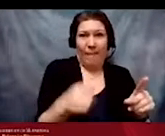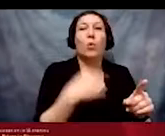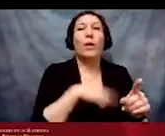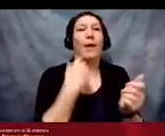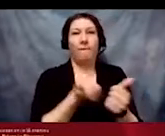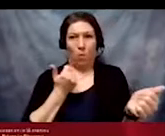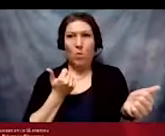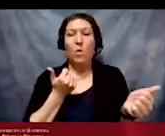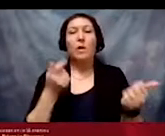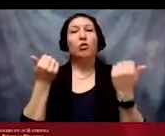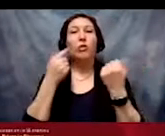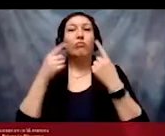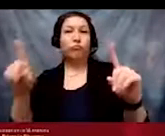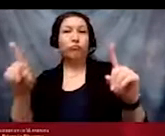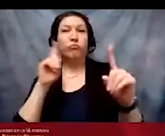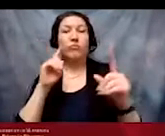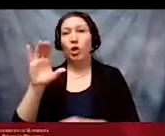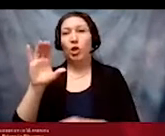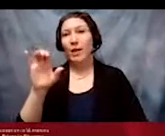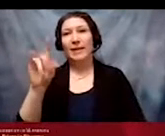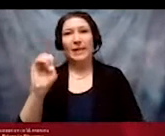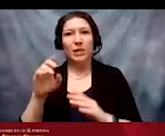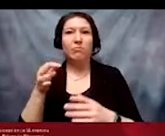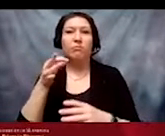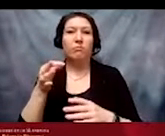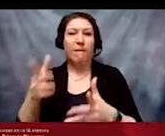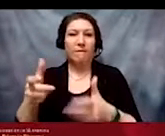sooner as a coalition. First, let's define them.